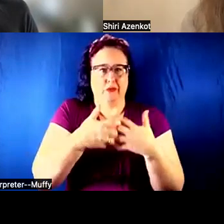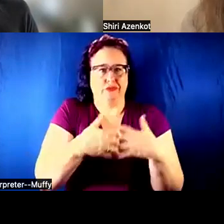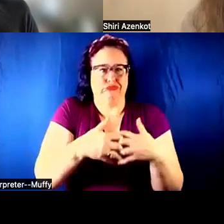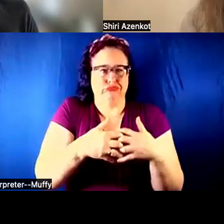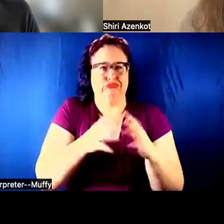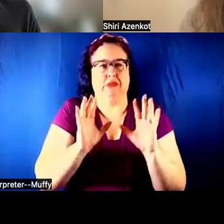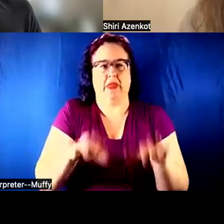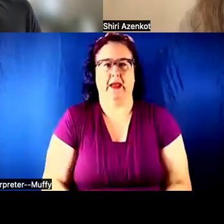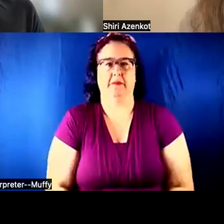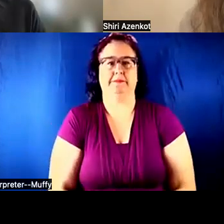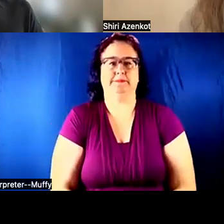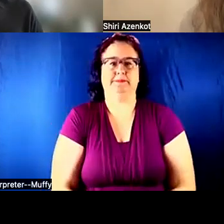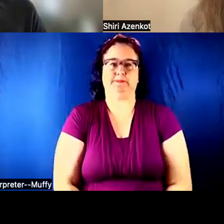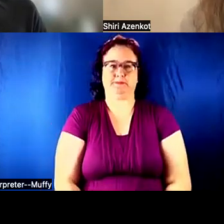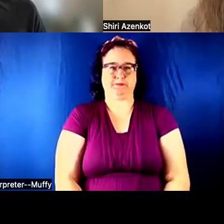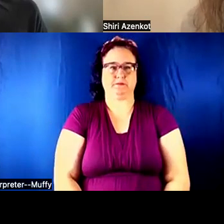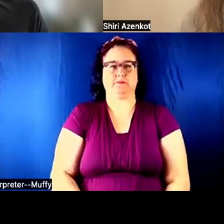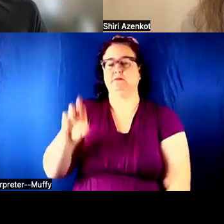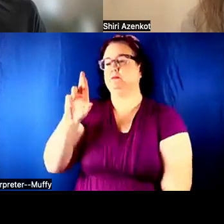YEAH, THAT MAKES A LOT OF SENSE.